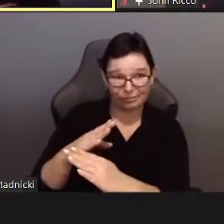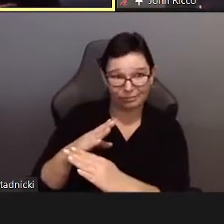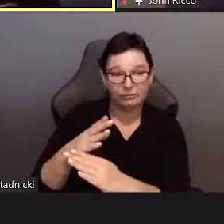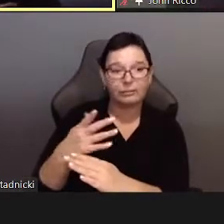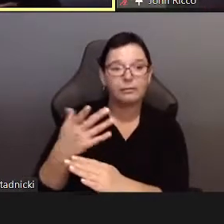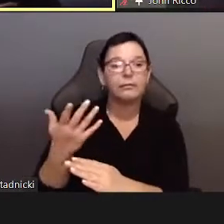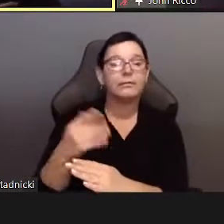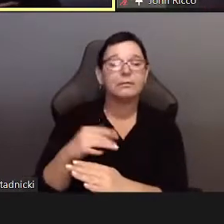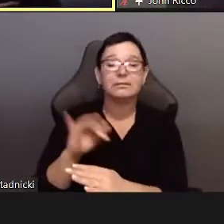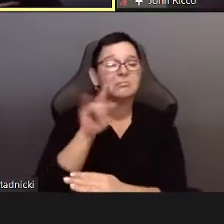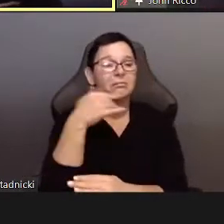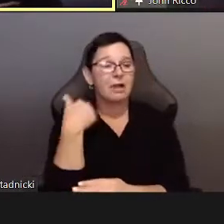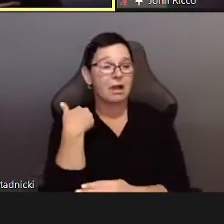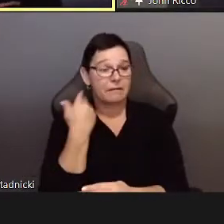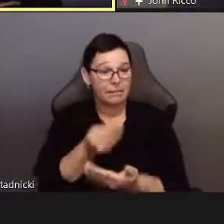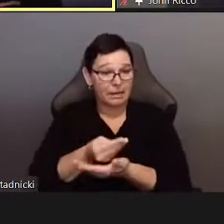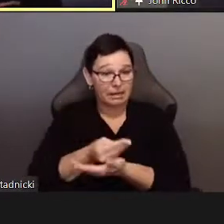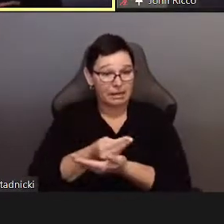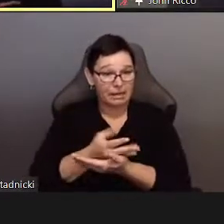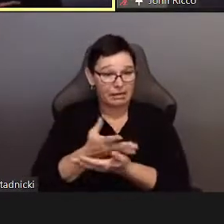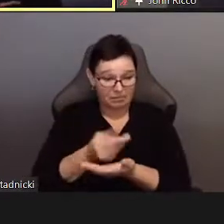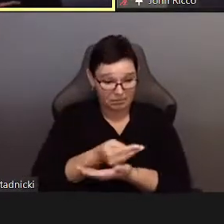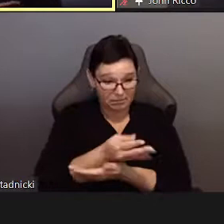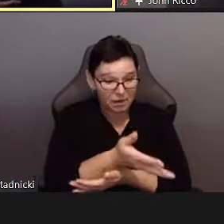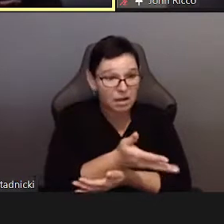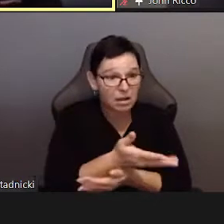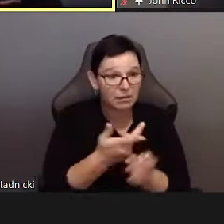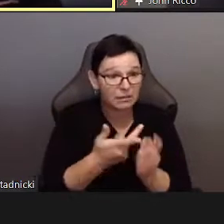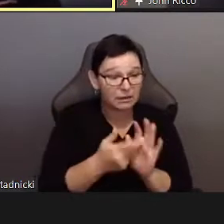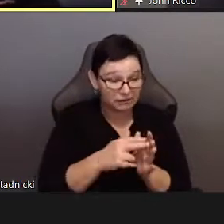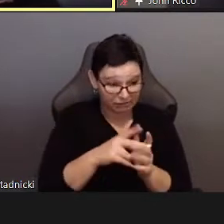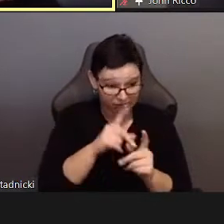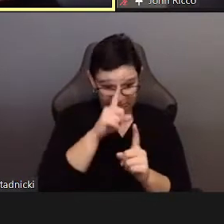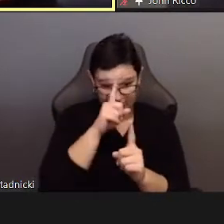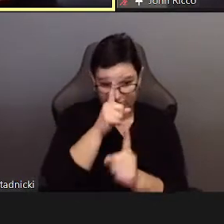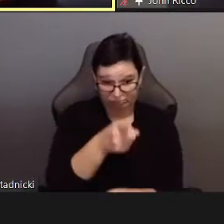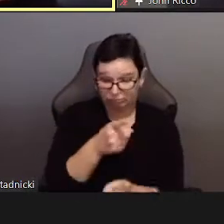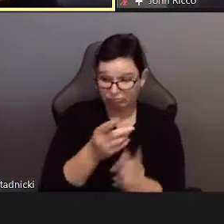You see it in relation to antiviral drugs and Prep,